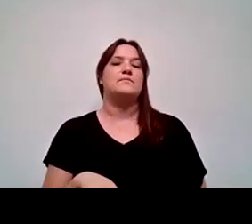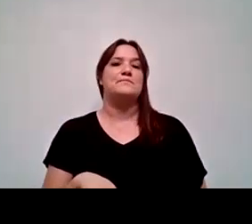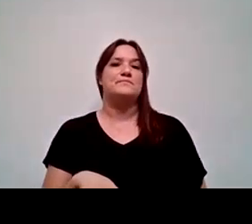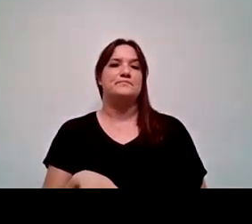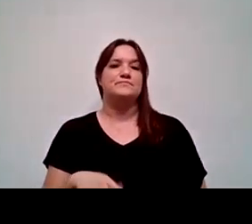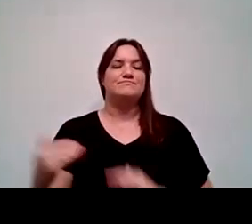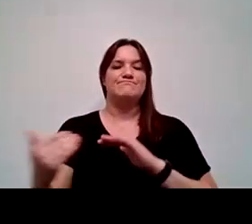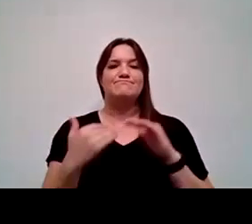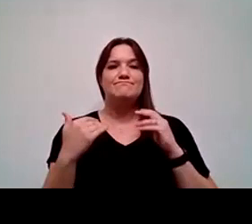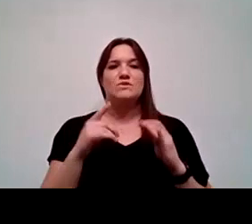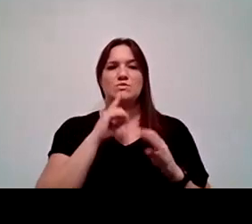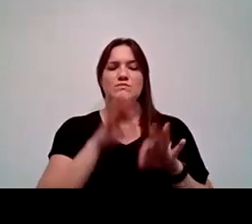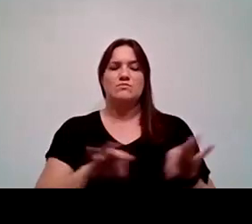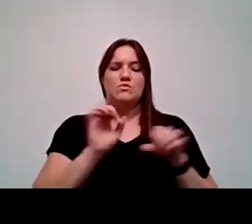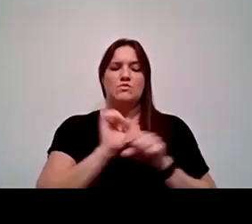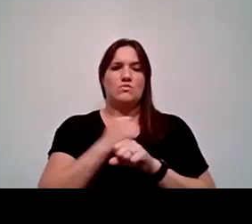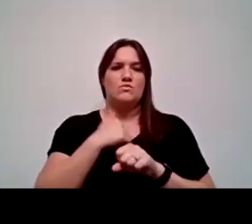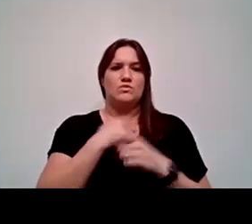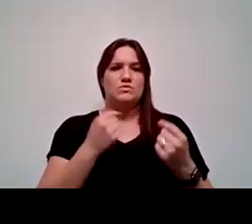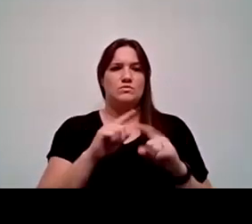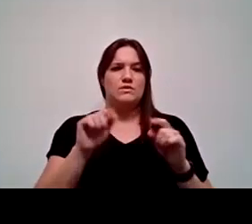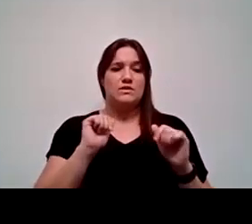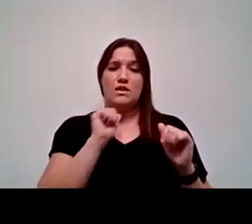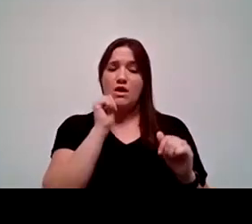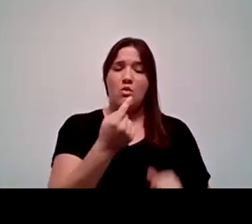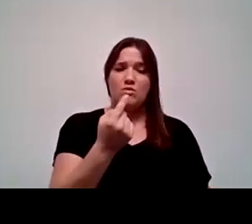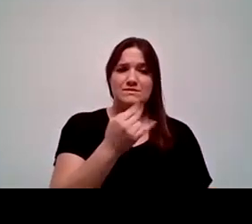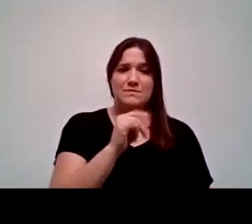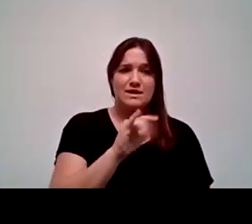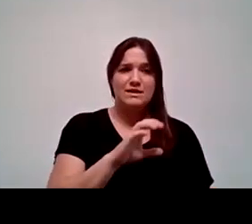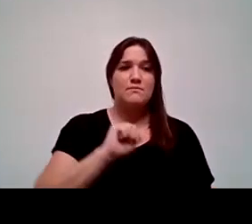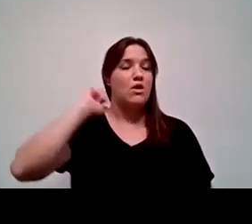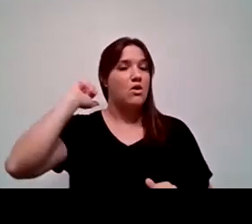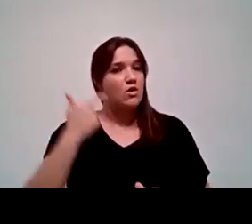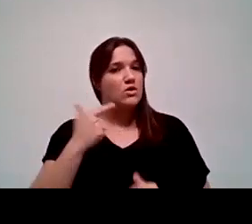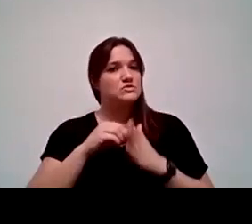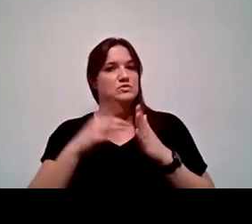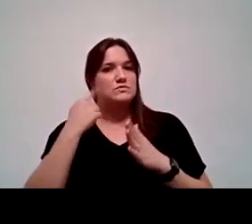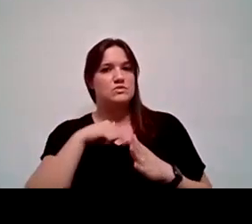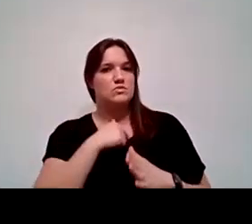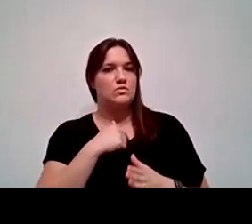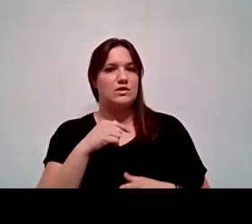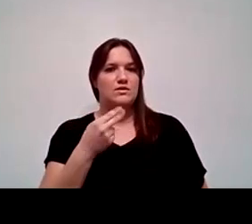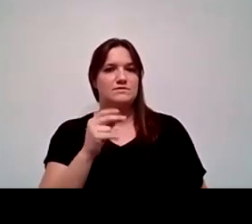to the work that we do, not just for Hispanics, but all of our students. But because we are a Hispanic Serving Institution, it's